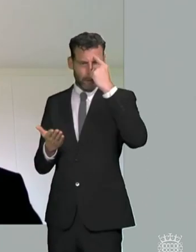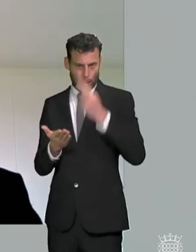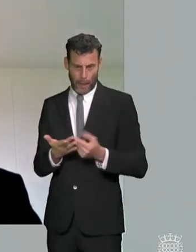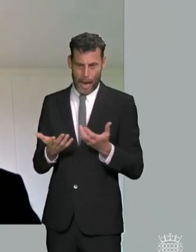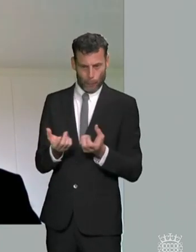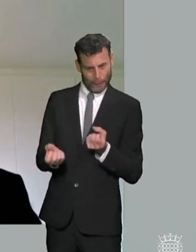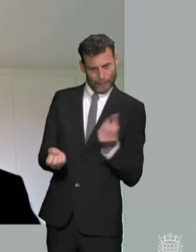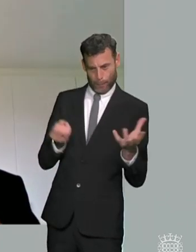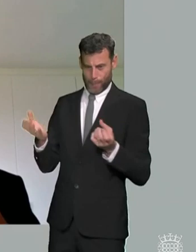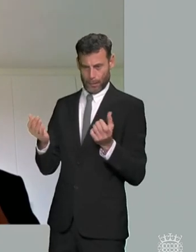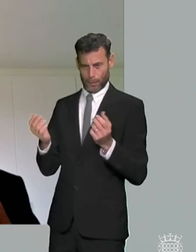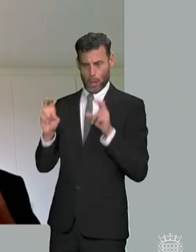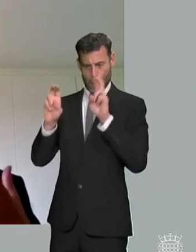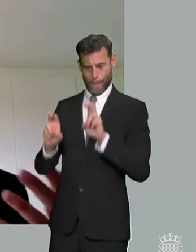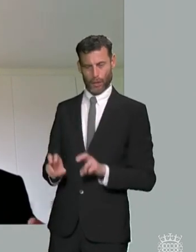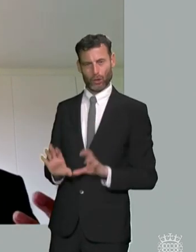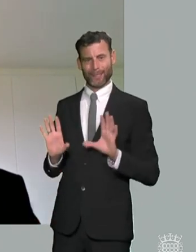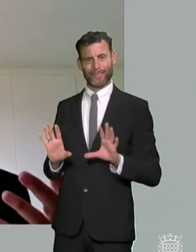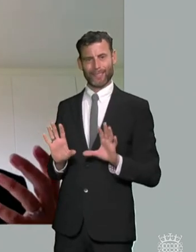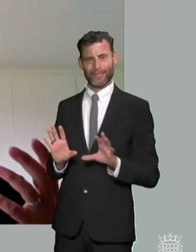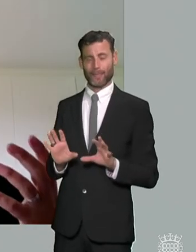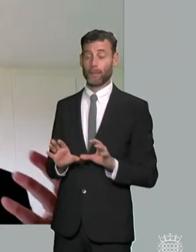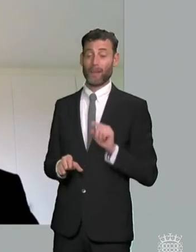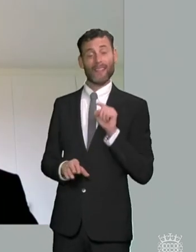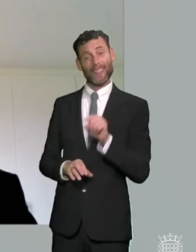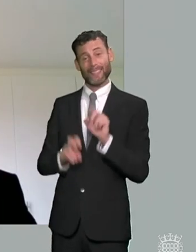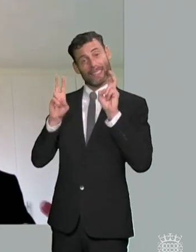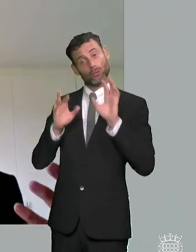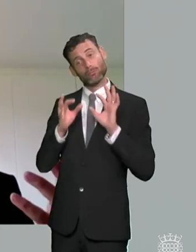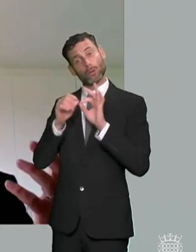this is probably a matter for the local government association rather than for me to comment on